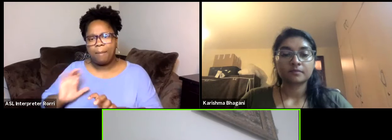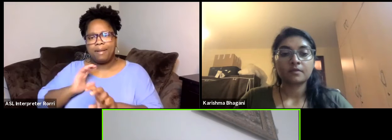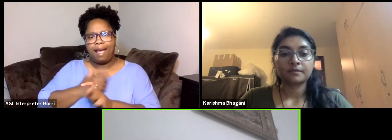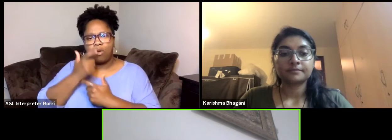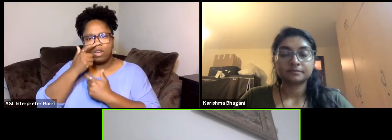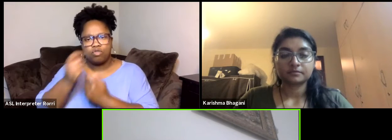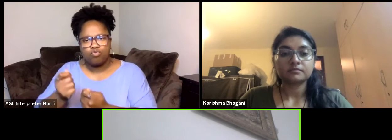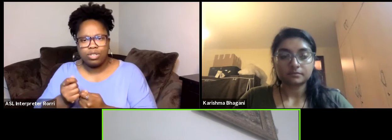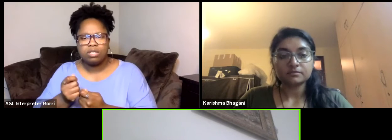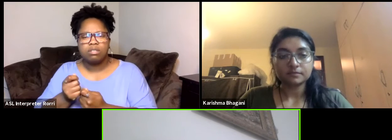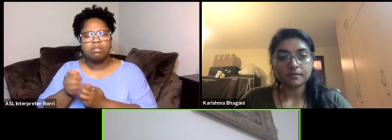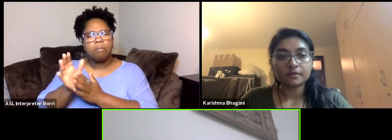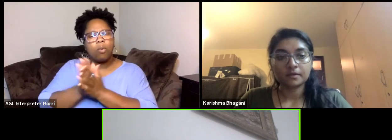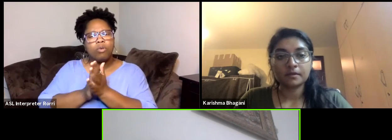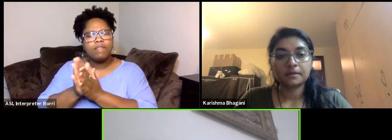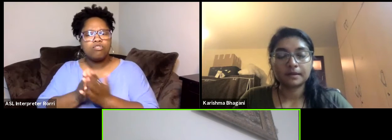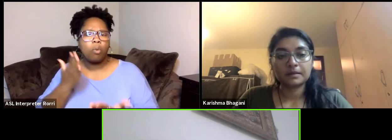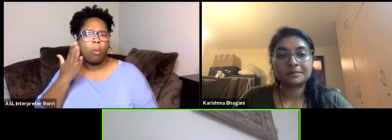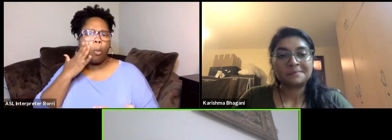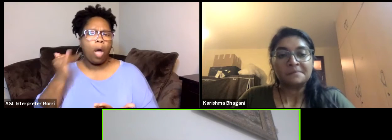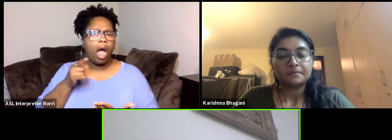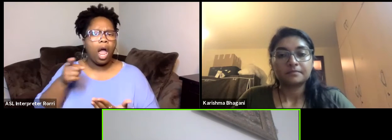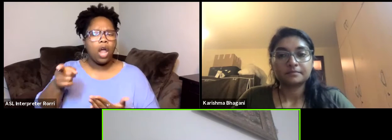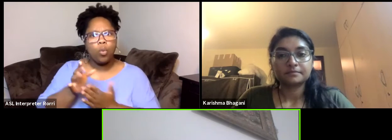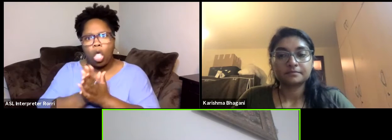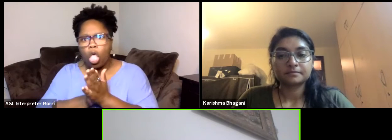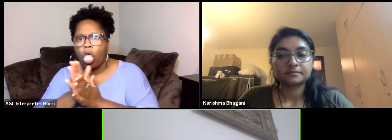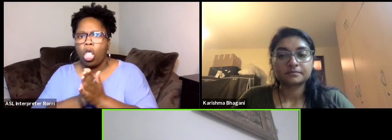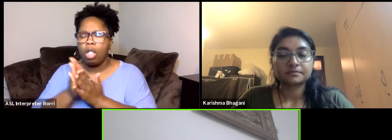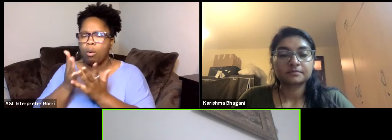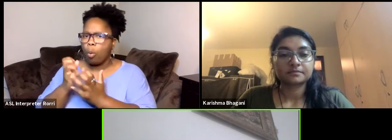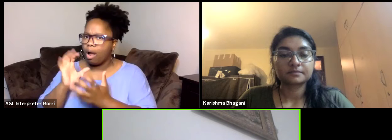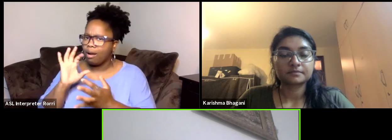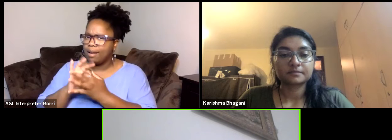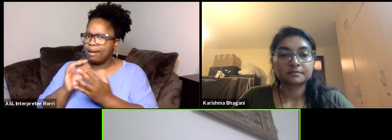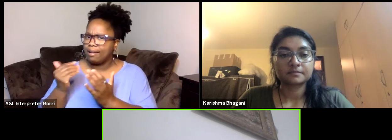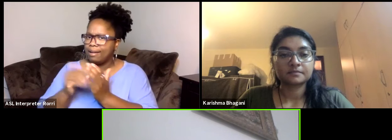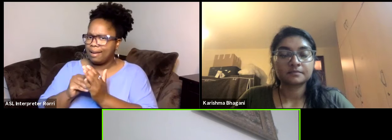to the Sub-Saharan part of the continent is really just